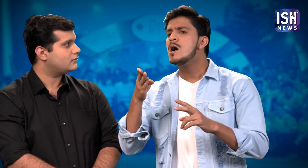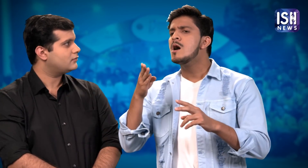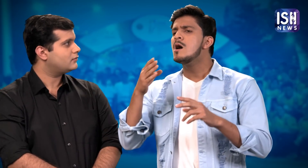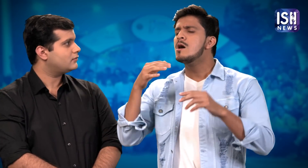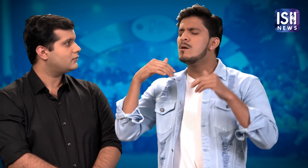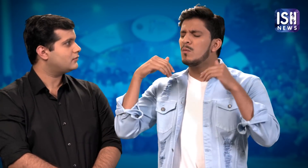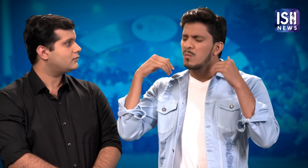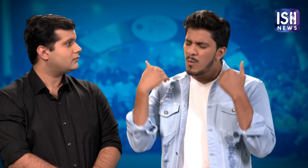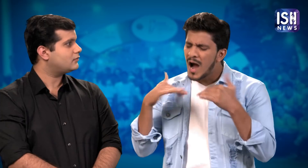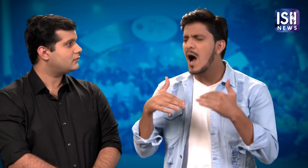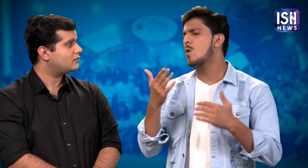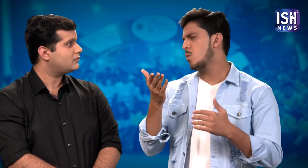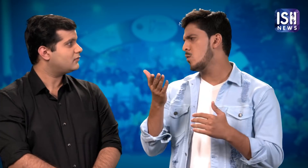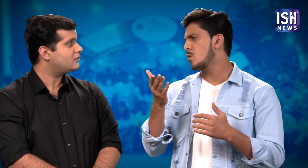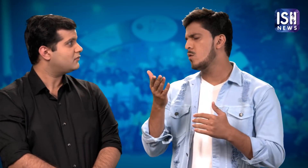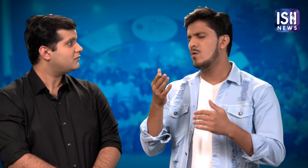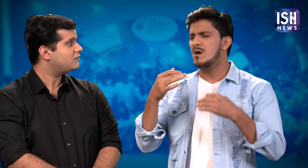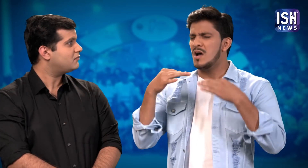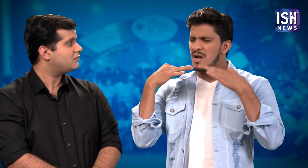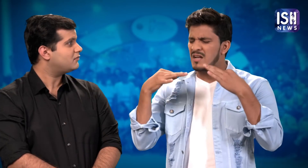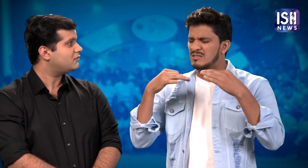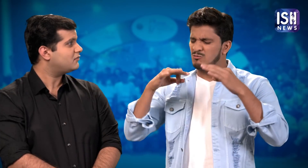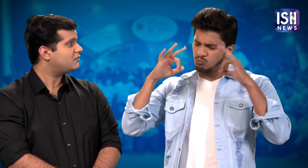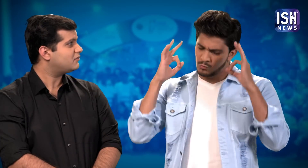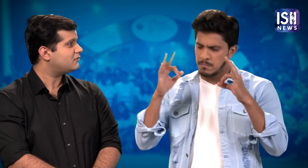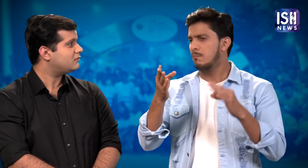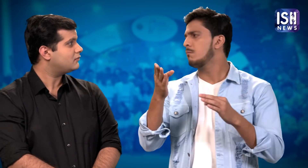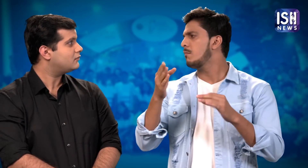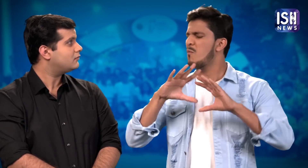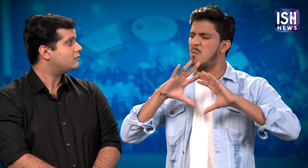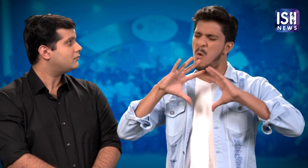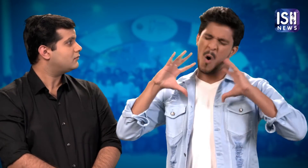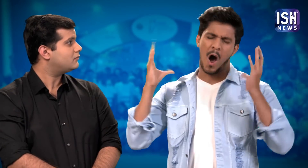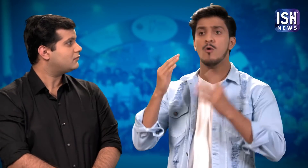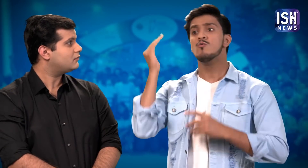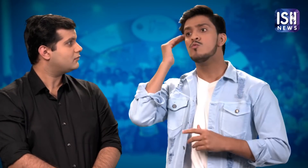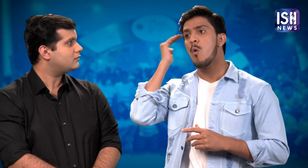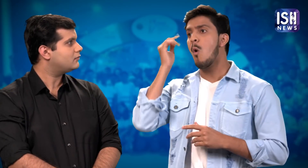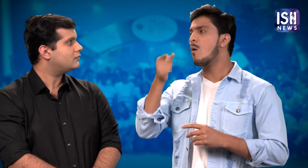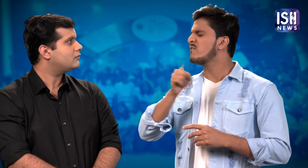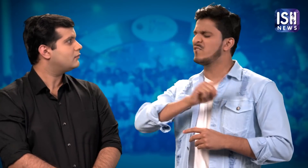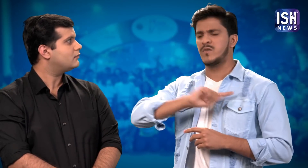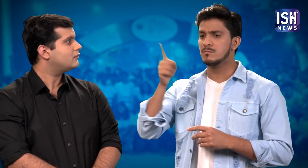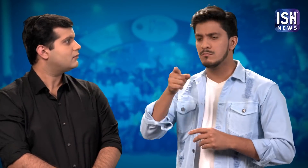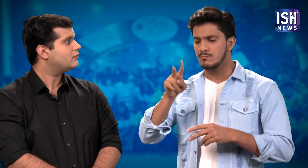And I was so impressed by him! He was a superb dancer and was well known all over the world.